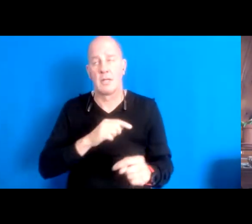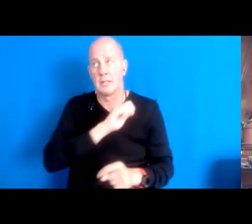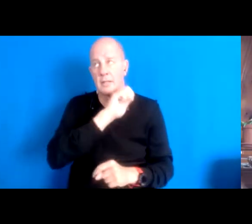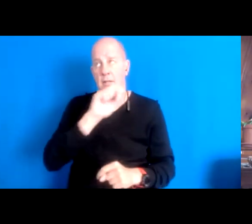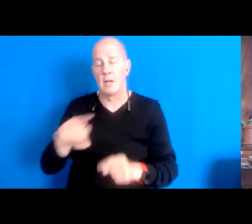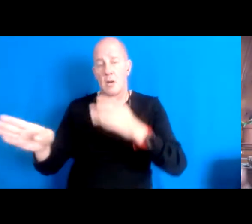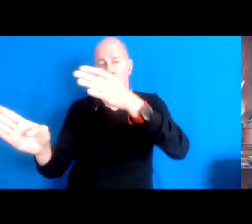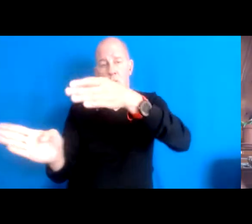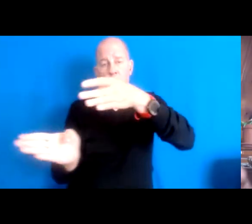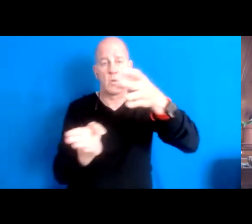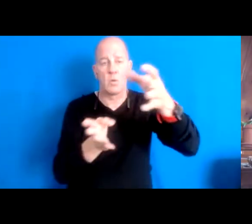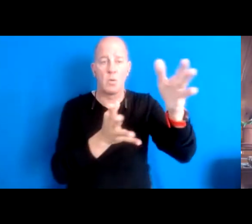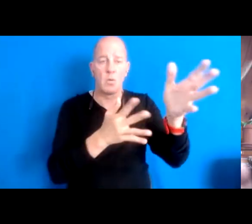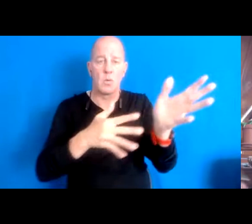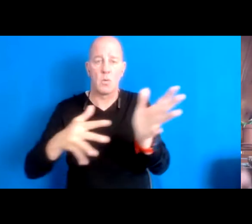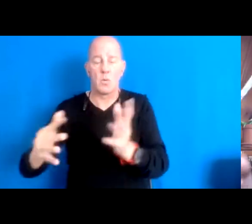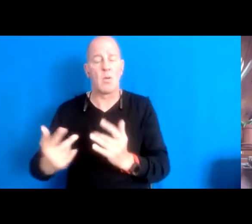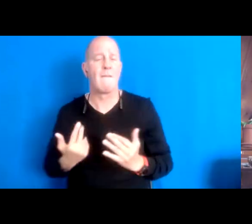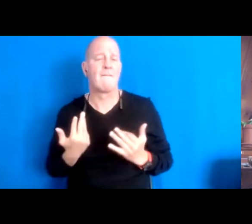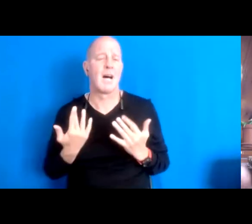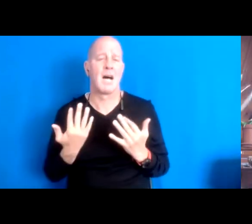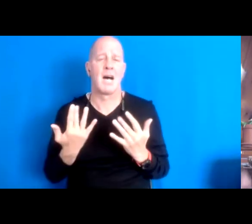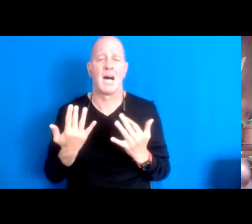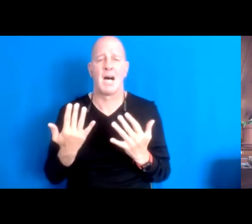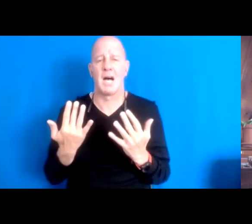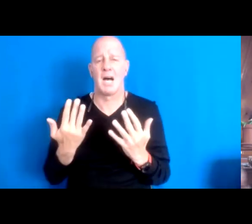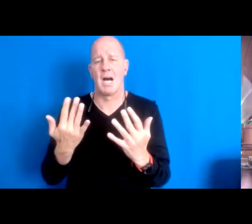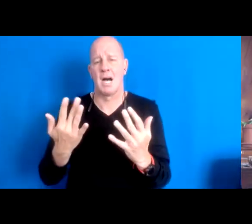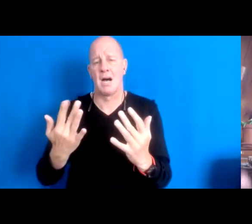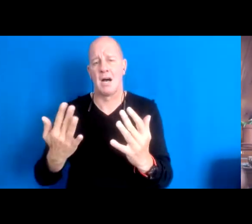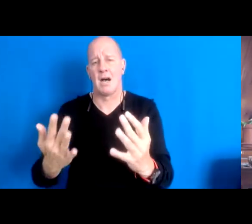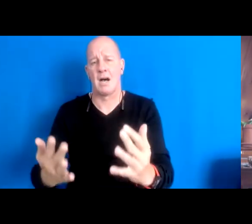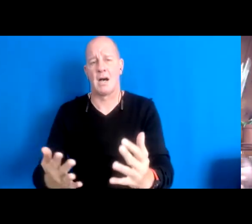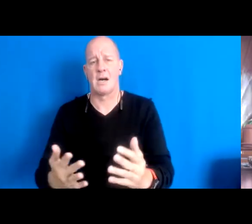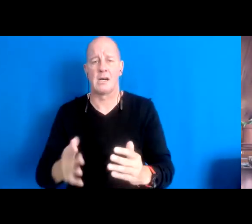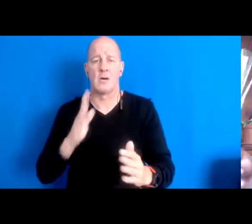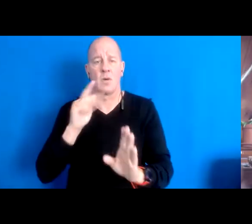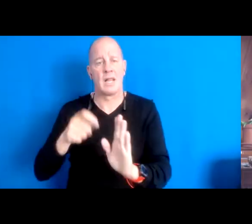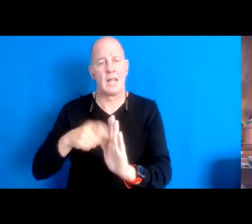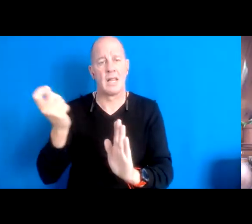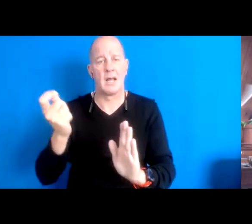fire will burn like opening a door.